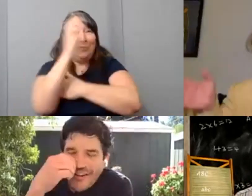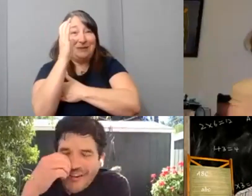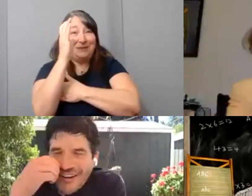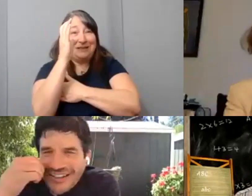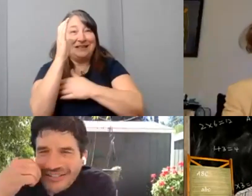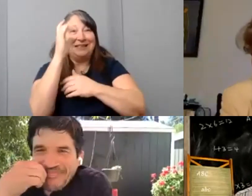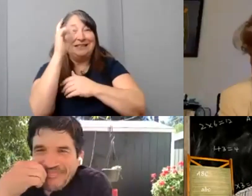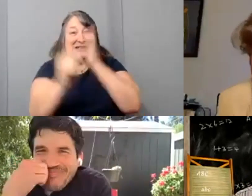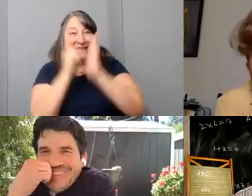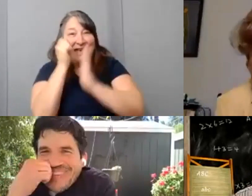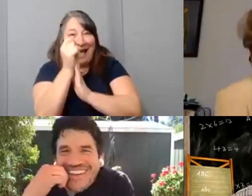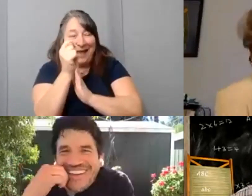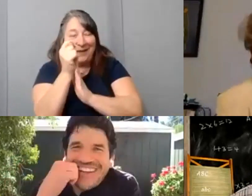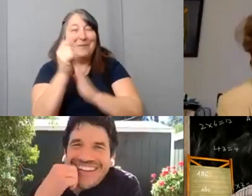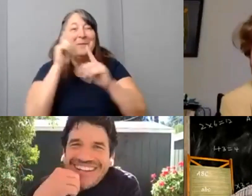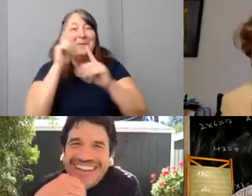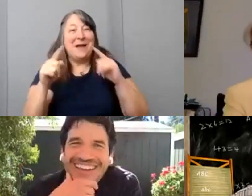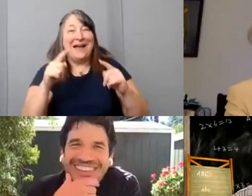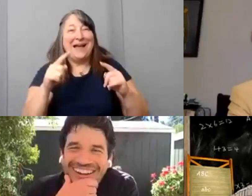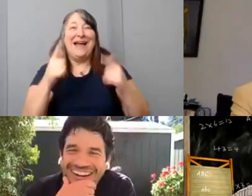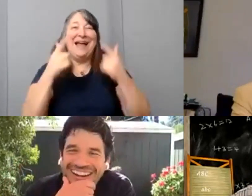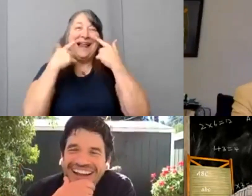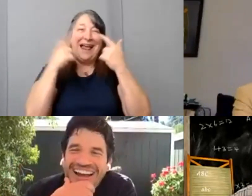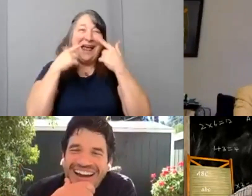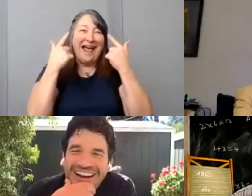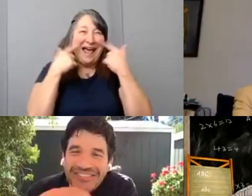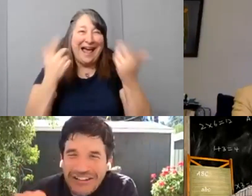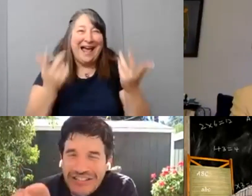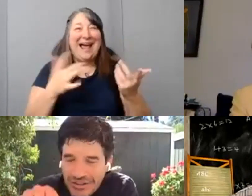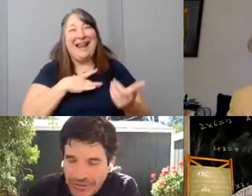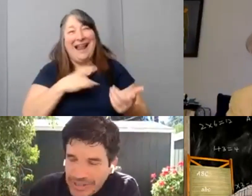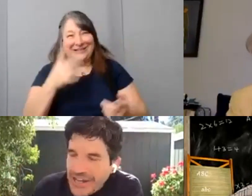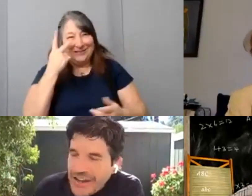Hey there, uh Danny too.